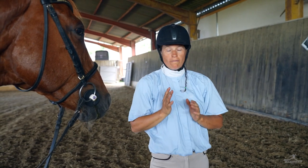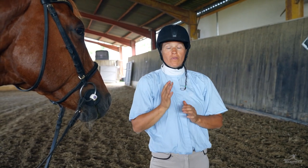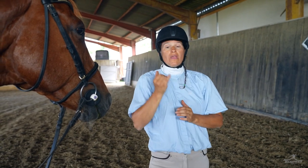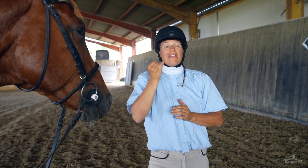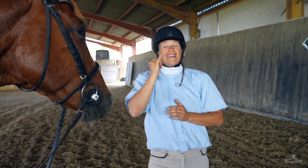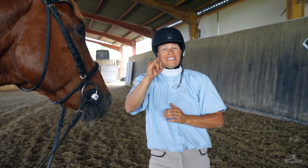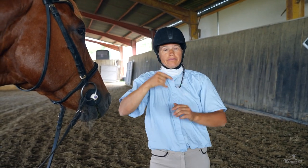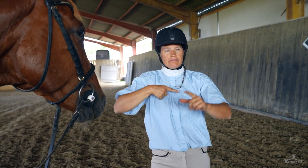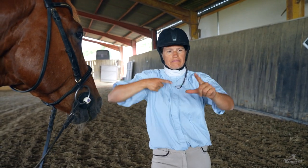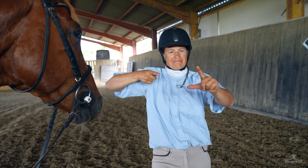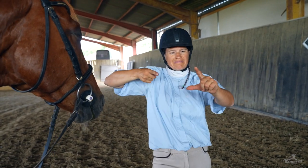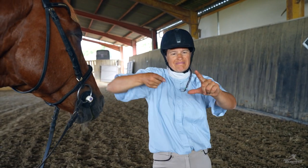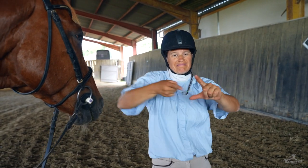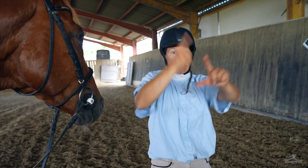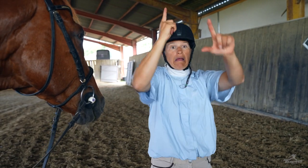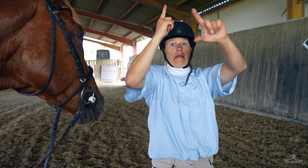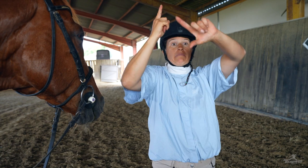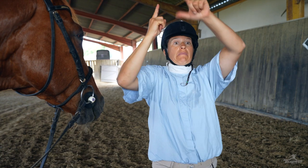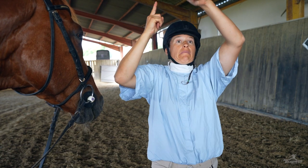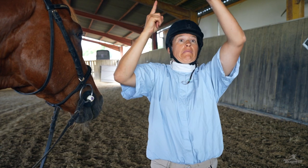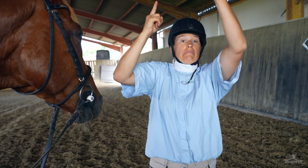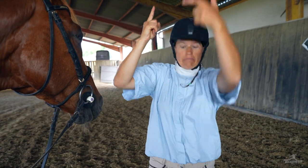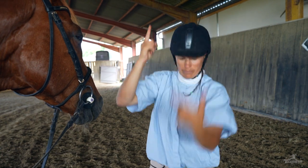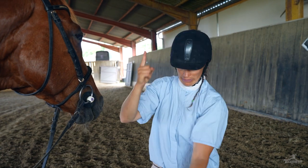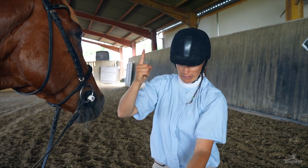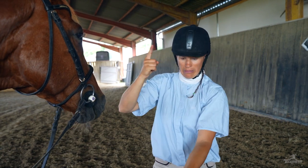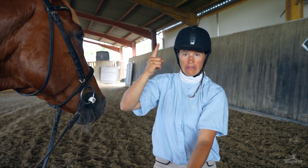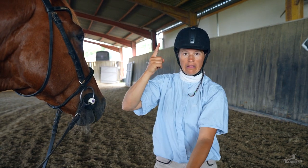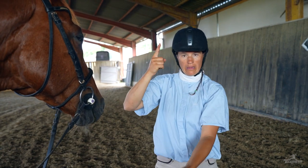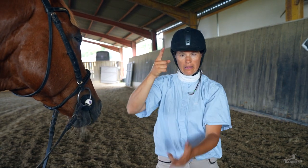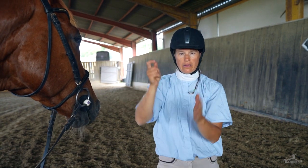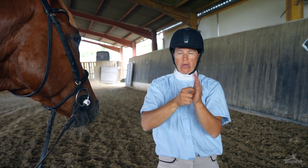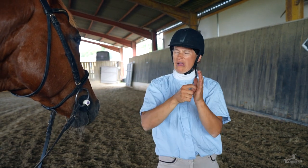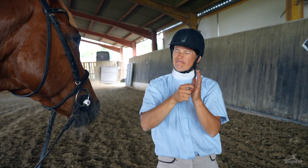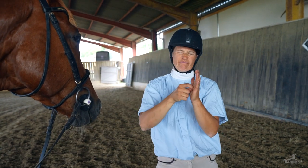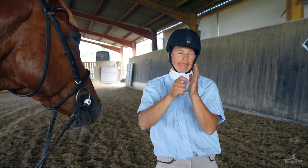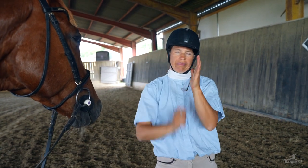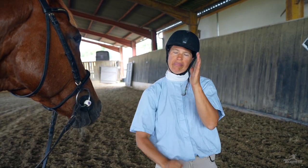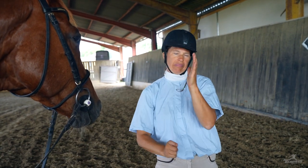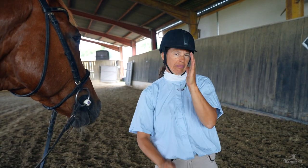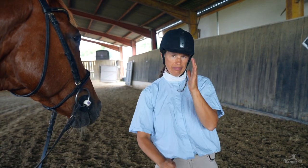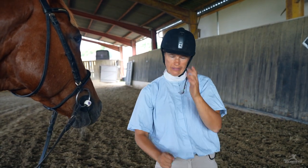and even more points will be lost if the ring is knocked to the ground.